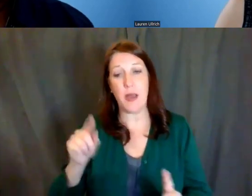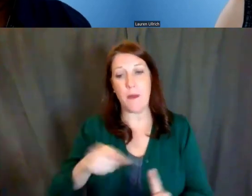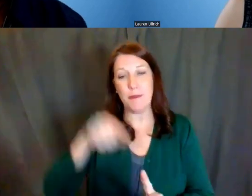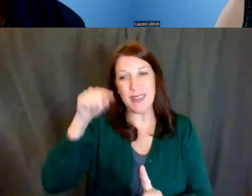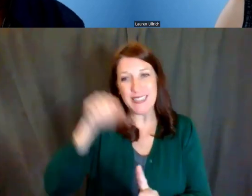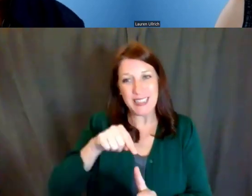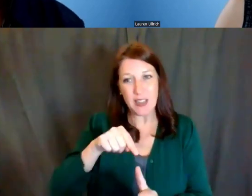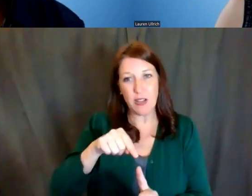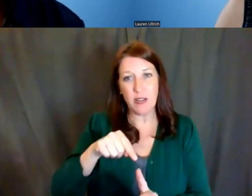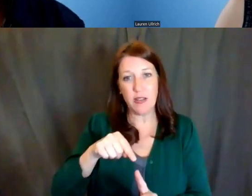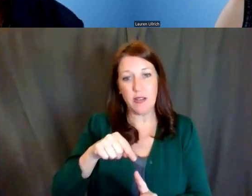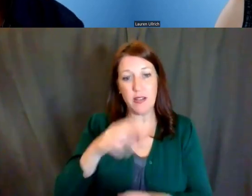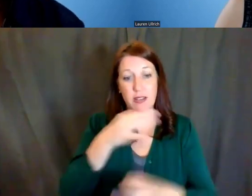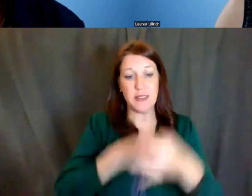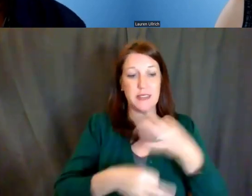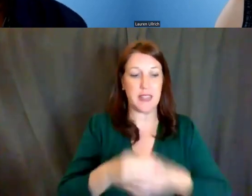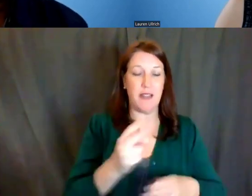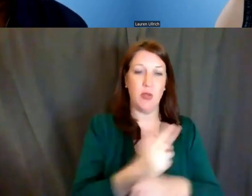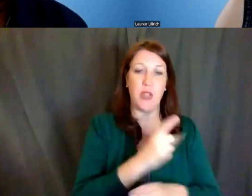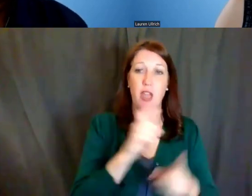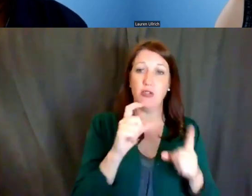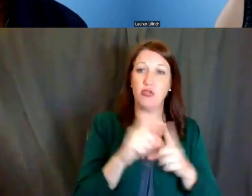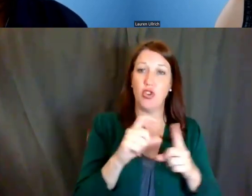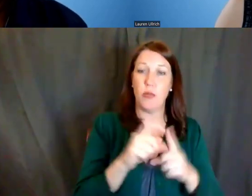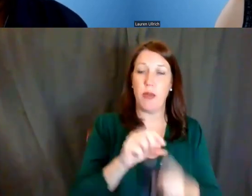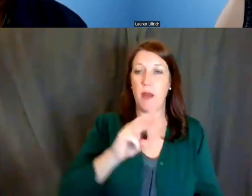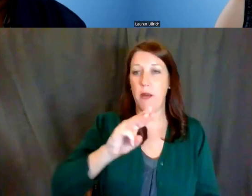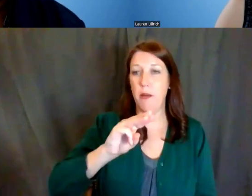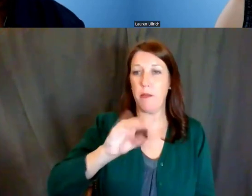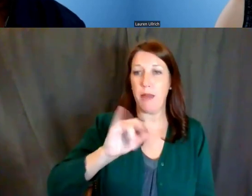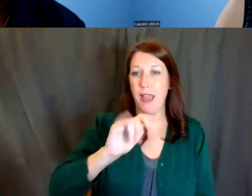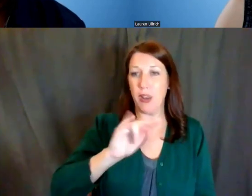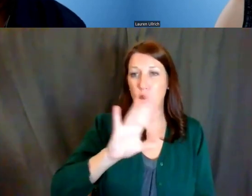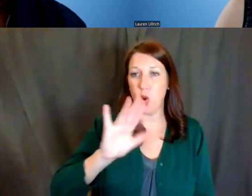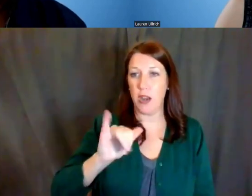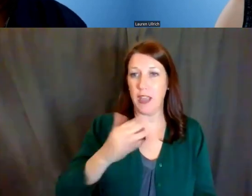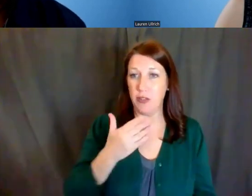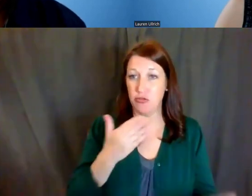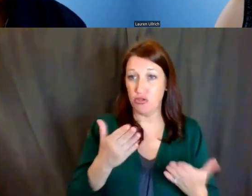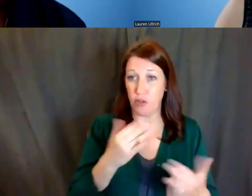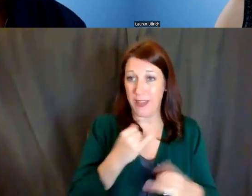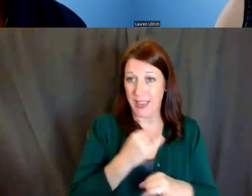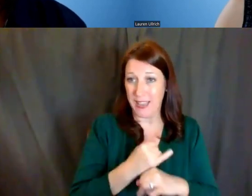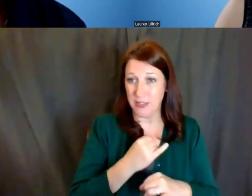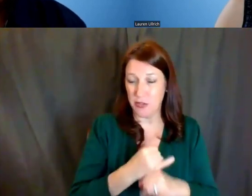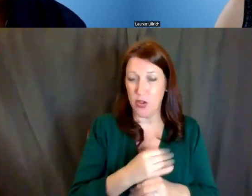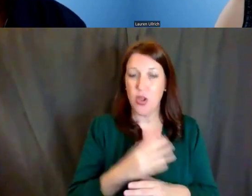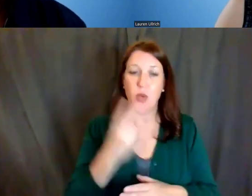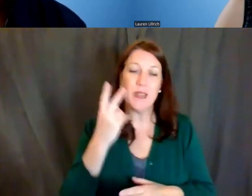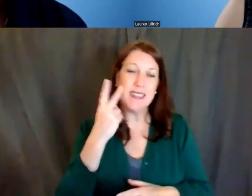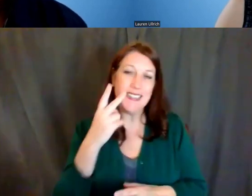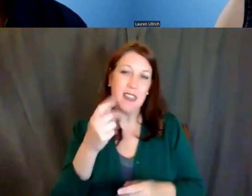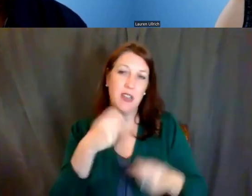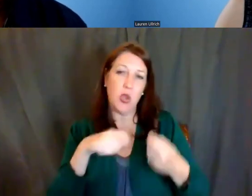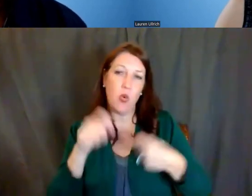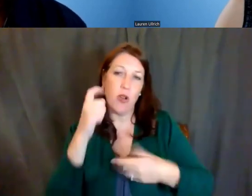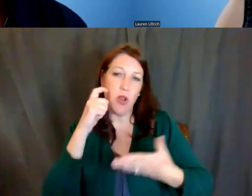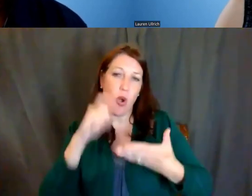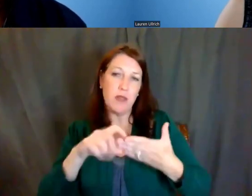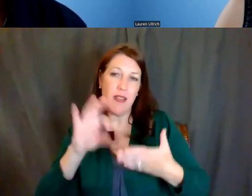instead of using the term "minorities serving institutions," you will see some FOAs that talk about institutions